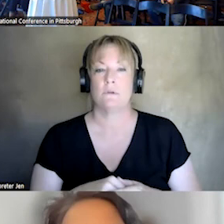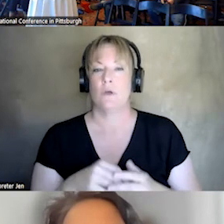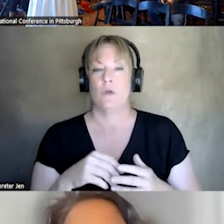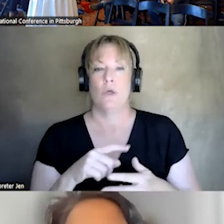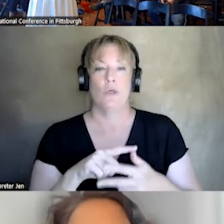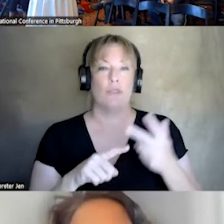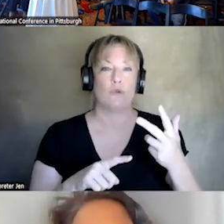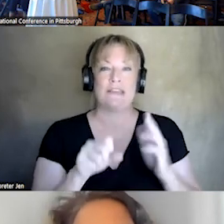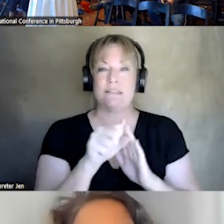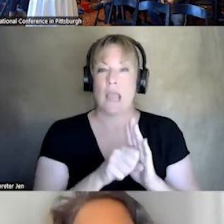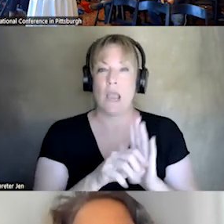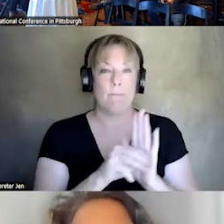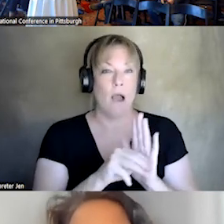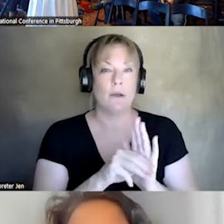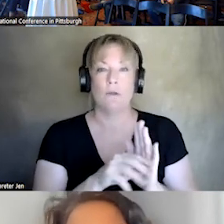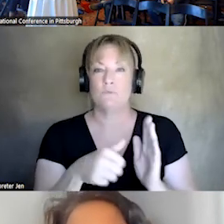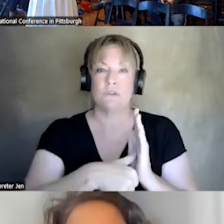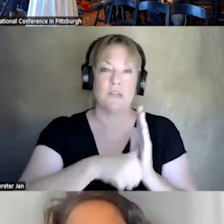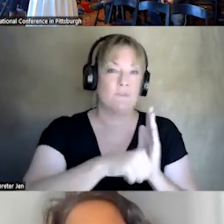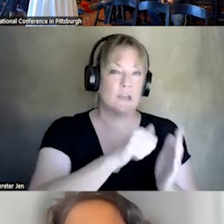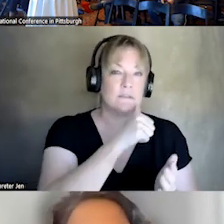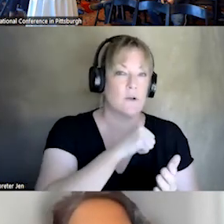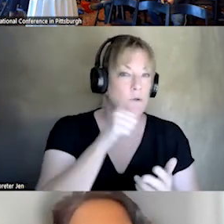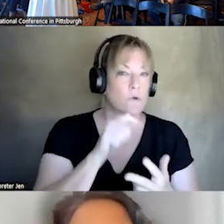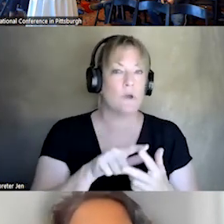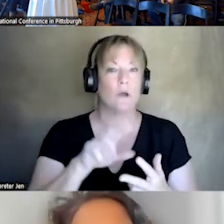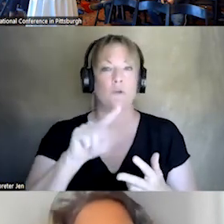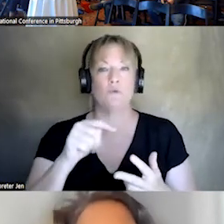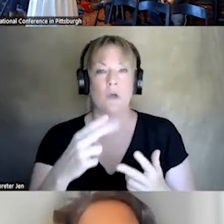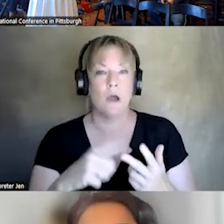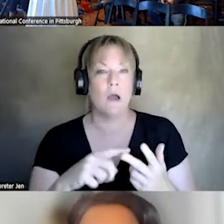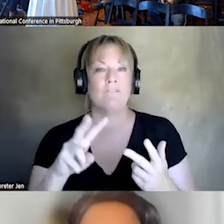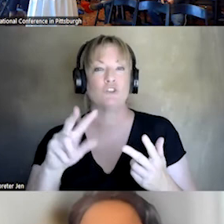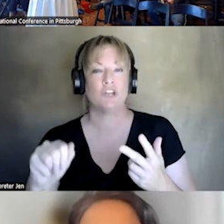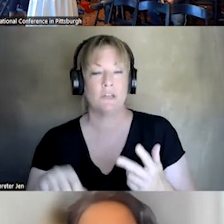MODELS. WHERE WE SPOTLIGHT ARIZONA, UTAH, AND VIRGINIA. LOOKING AT CLIMATE CHANGE. REALLY,